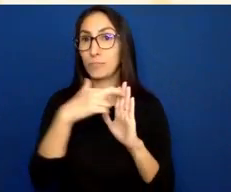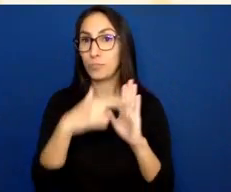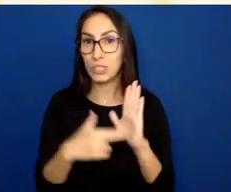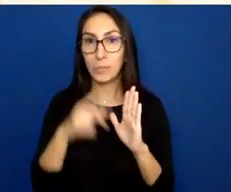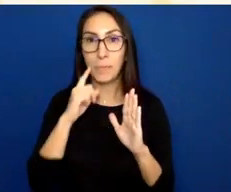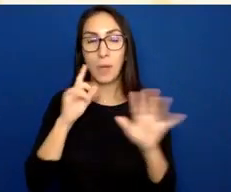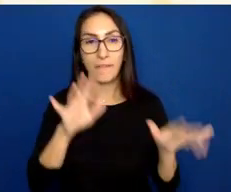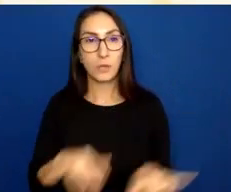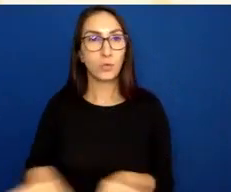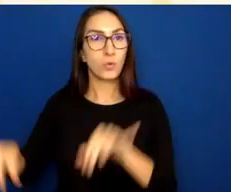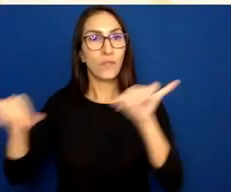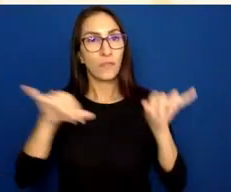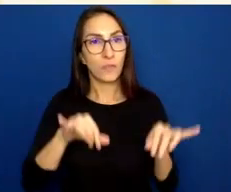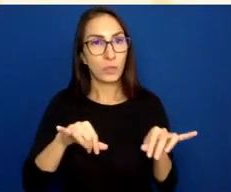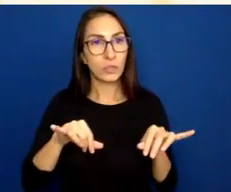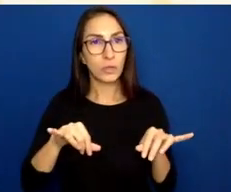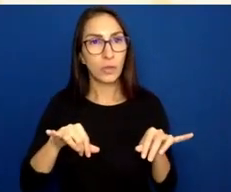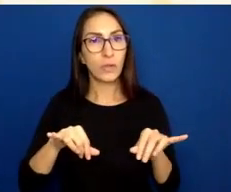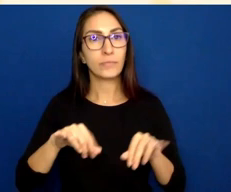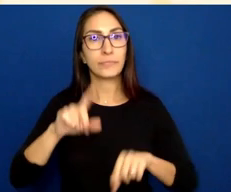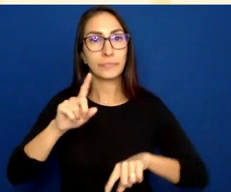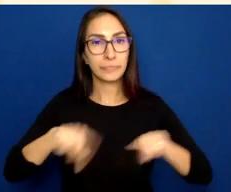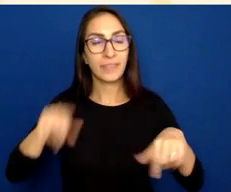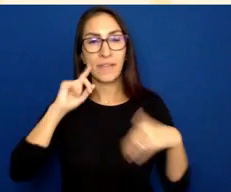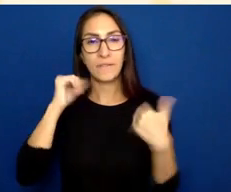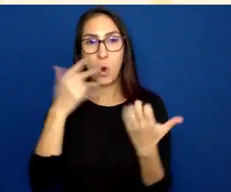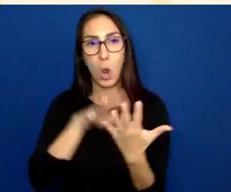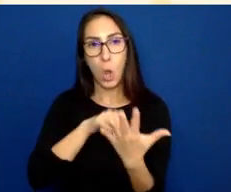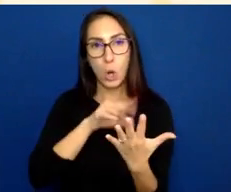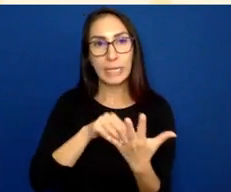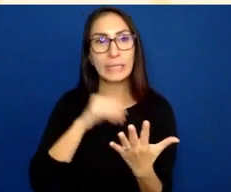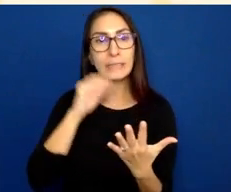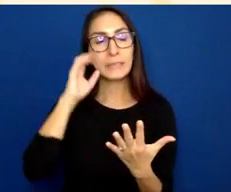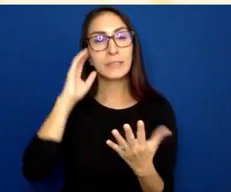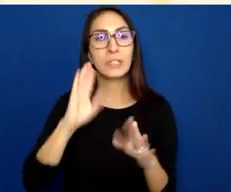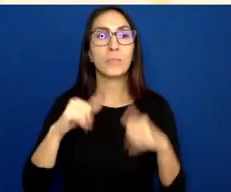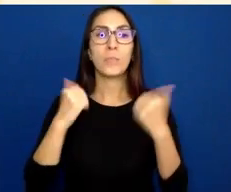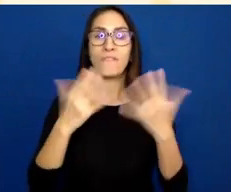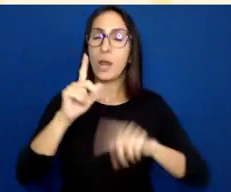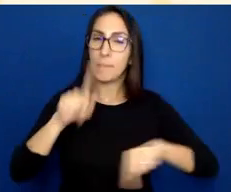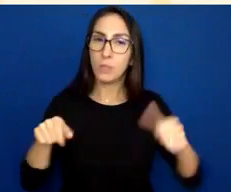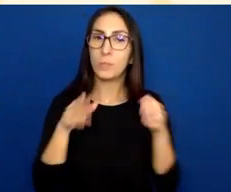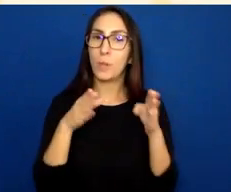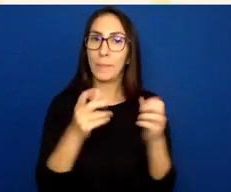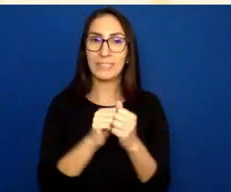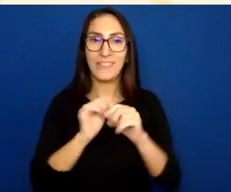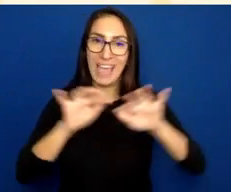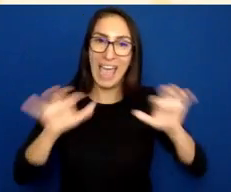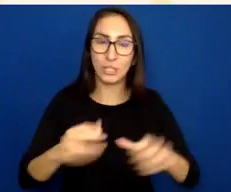for Learning is providing multiple means of action and expression. So give learners options for demonstrating their understanding